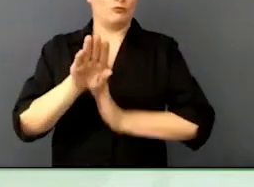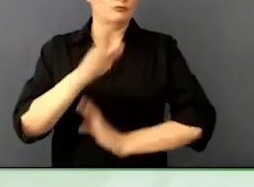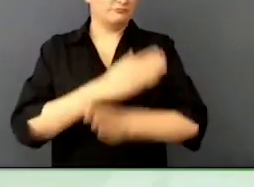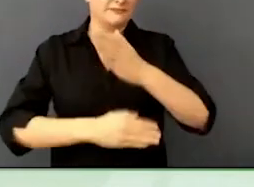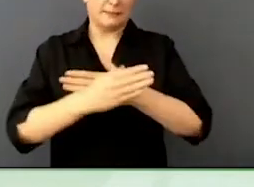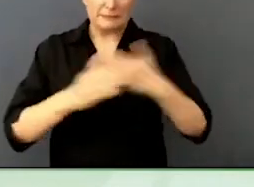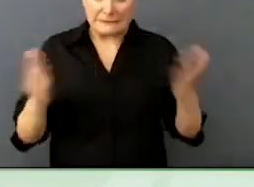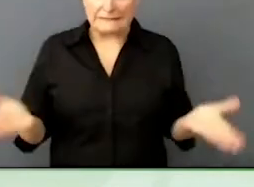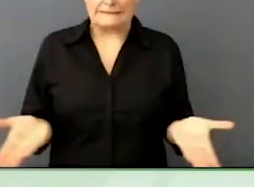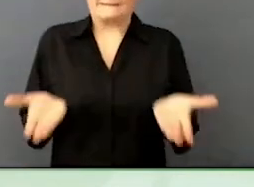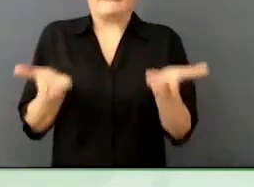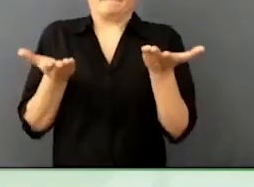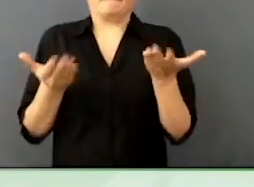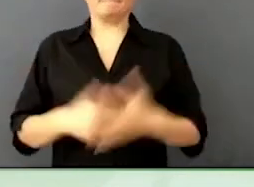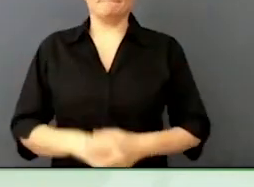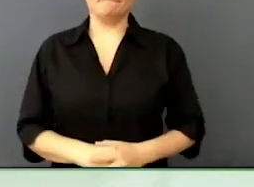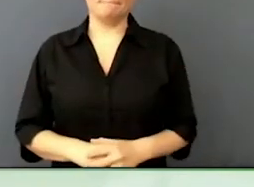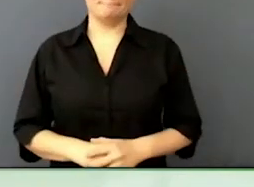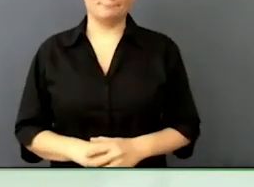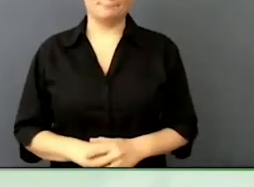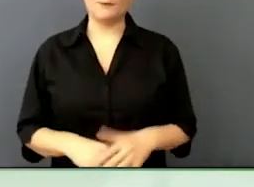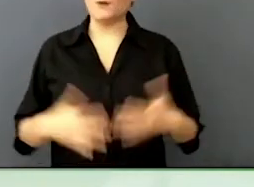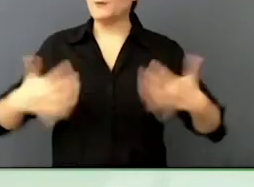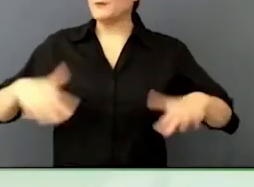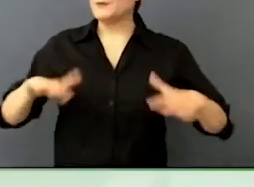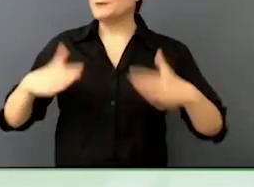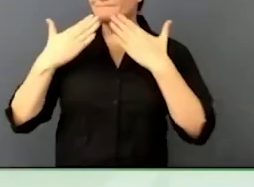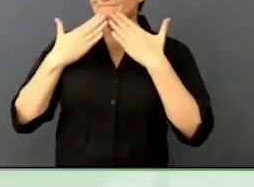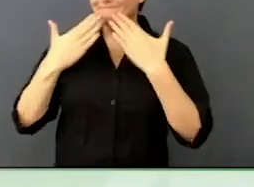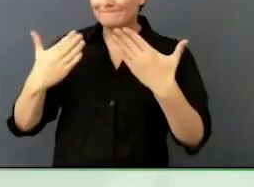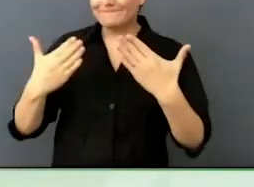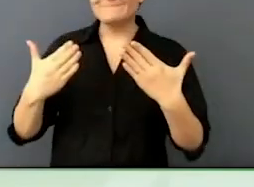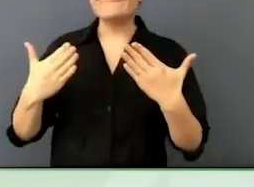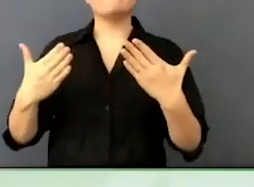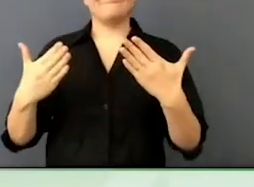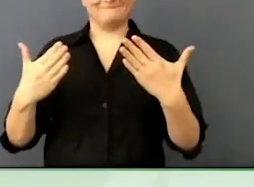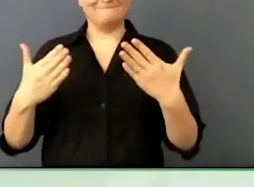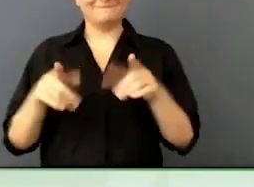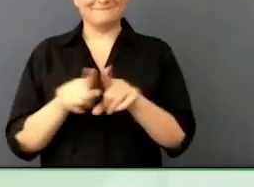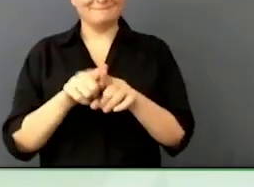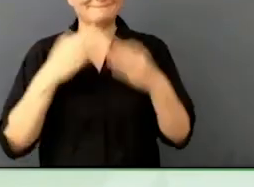Excellent, thank you very much, and thank you to zero project for letting us rant.